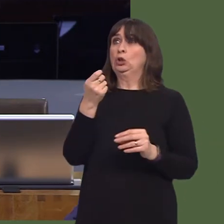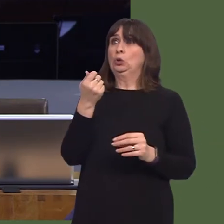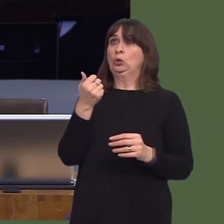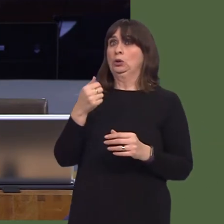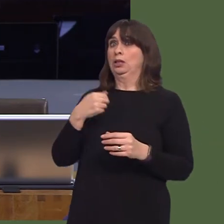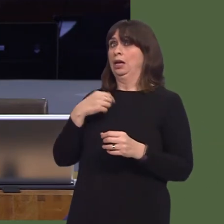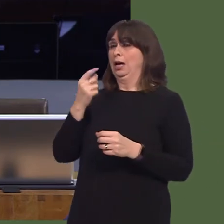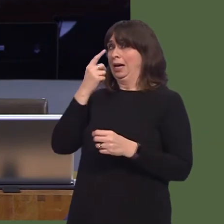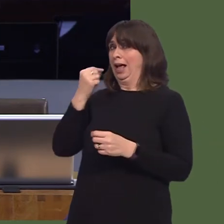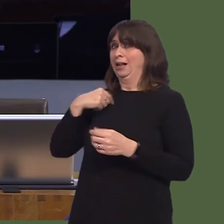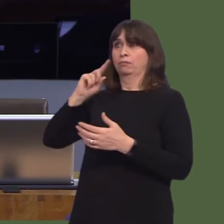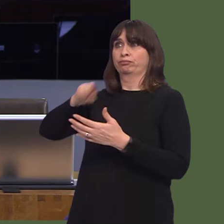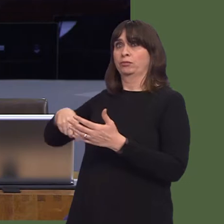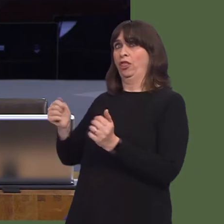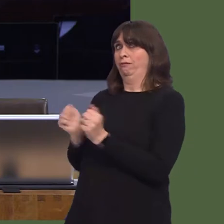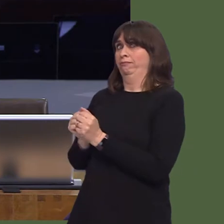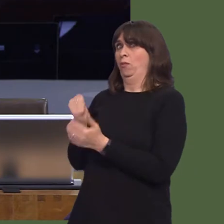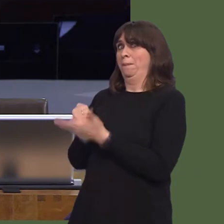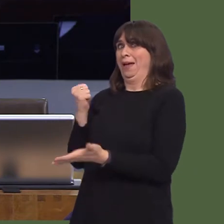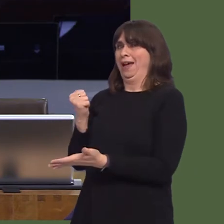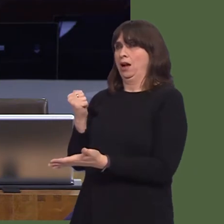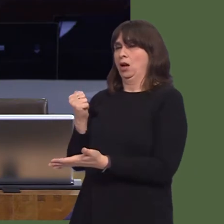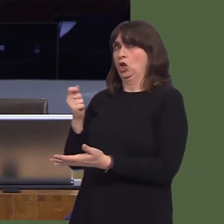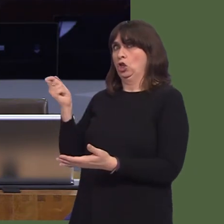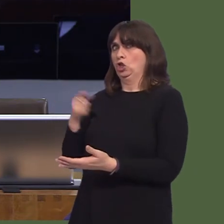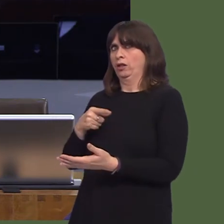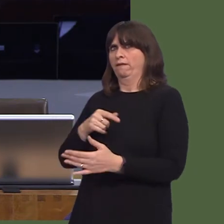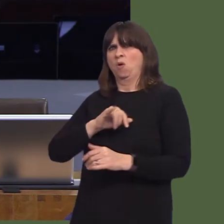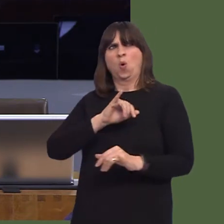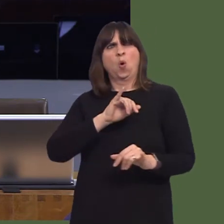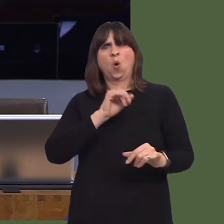So, we have to adapt, and the fact we've had different approaches over the last 20 years